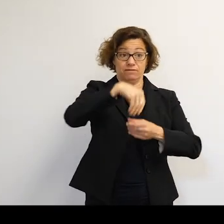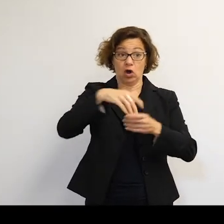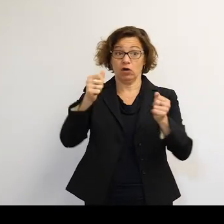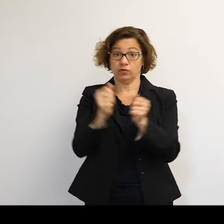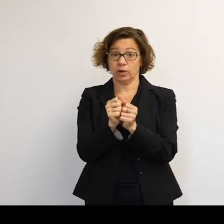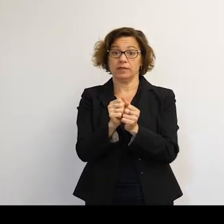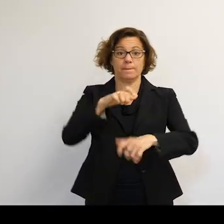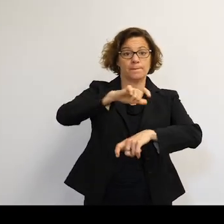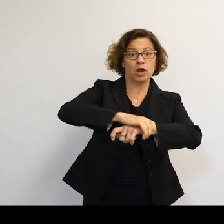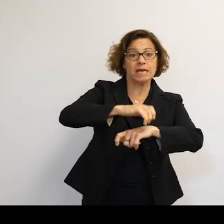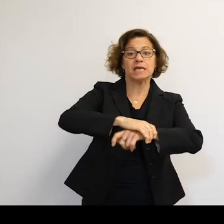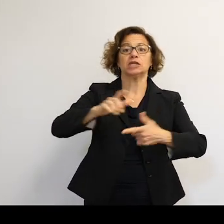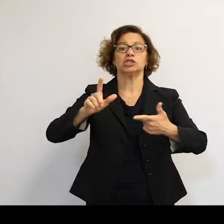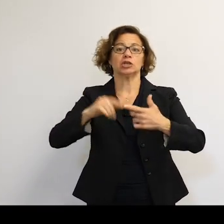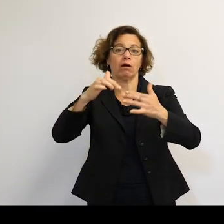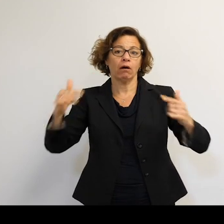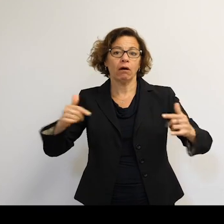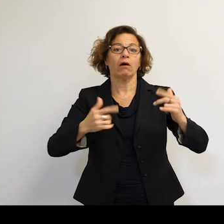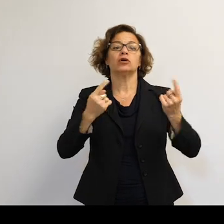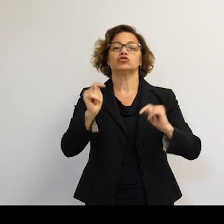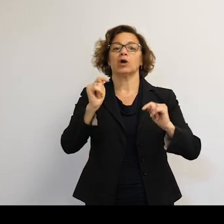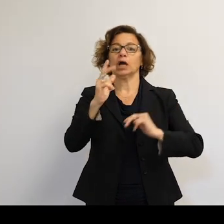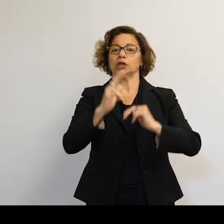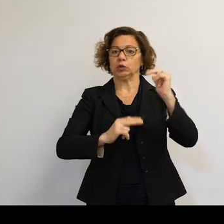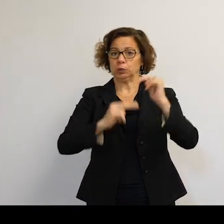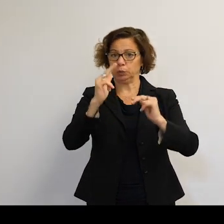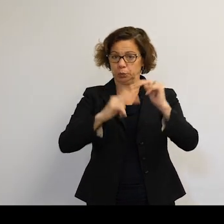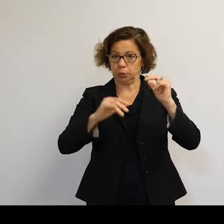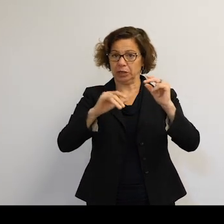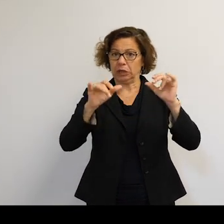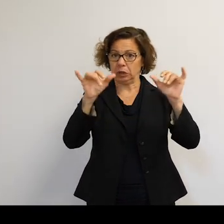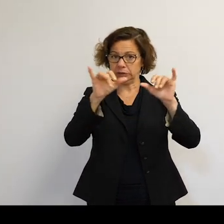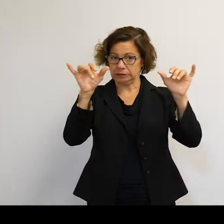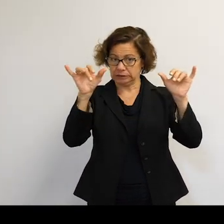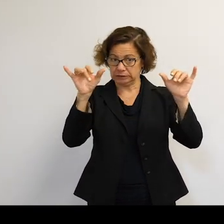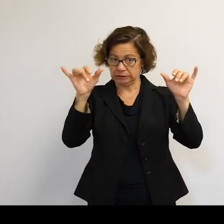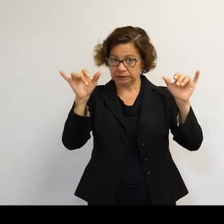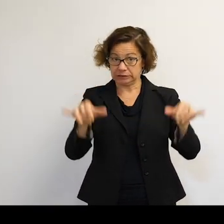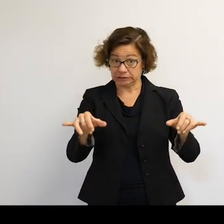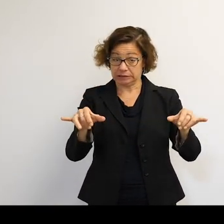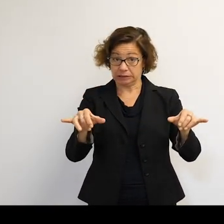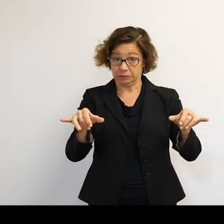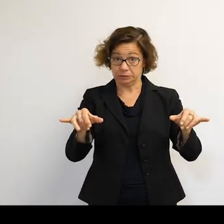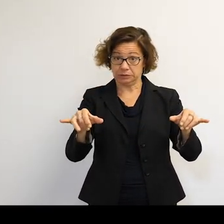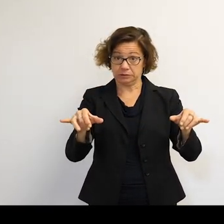the British-- they're all trying to build systems